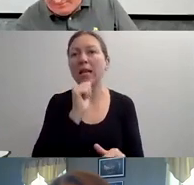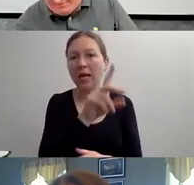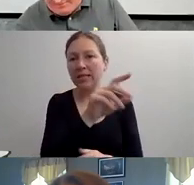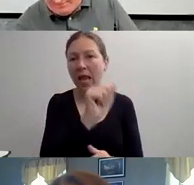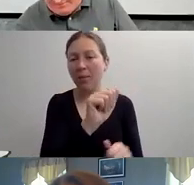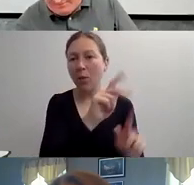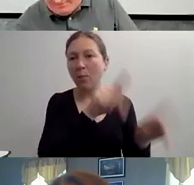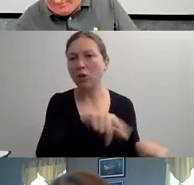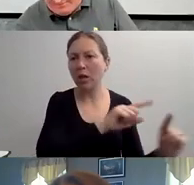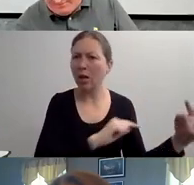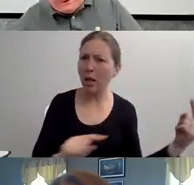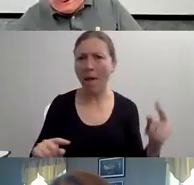OR RECEIVED ACADEMY AWARDS.